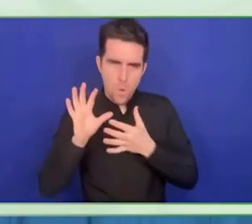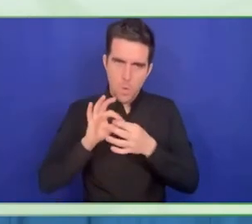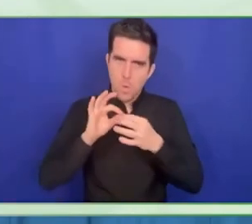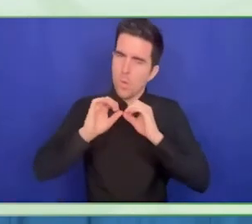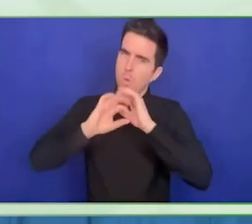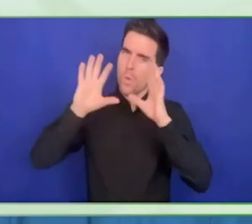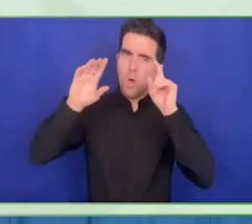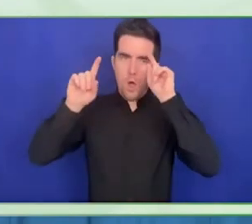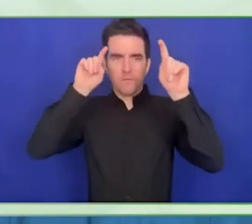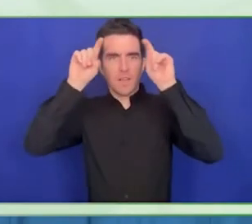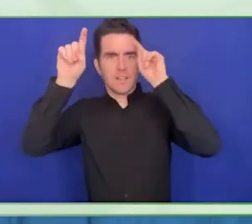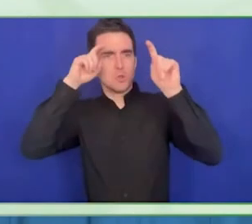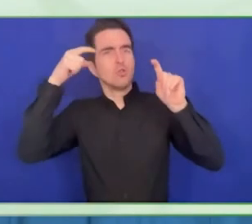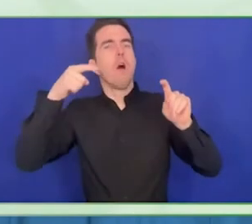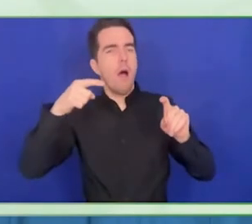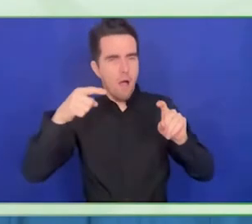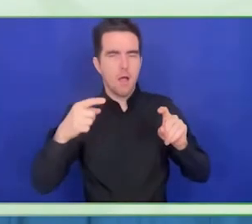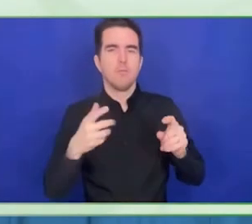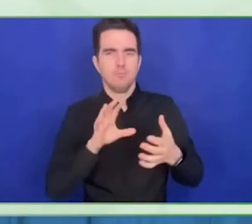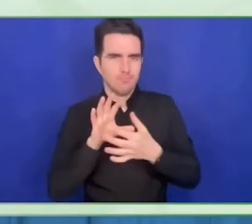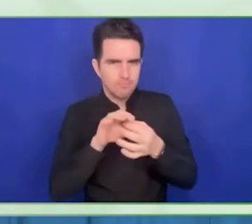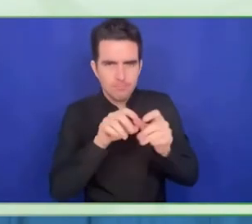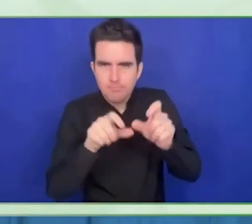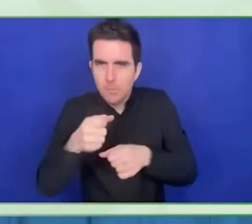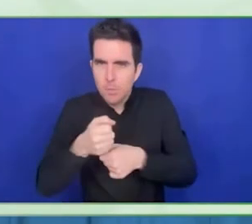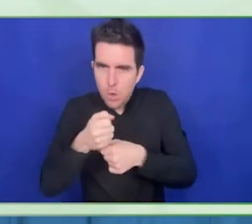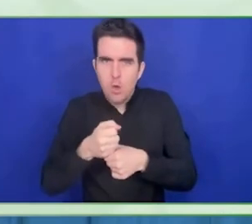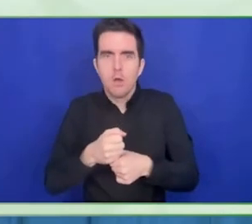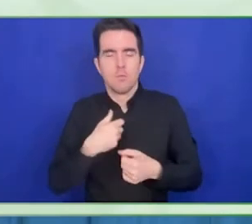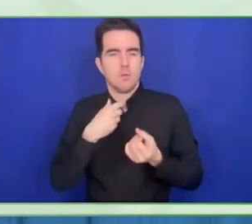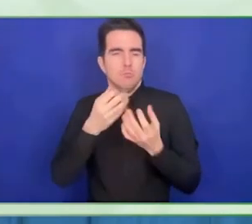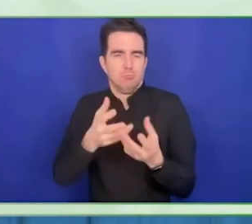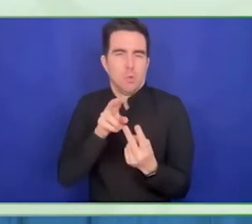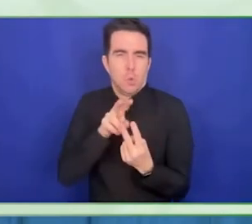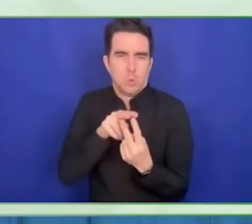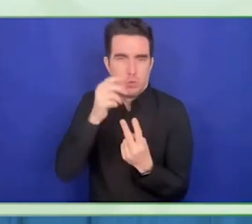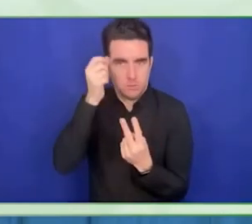Argentina, programmer and Venezuelan migrants, some of them